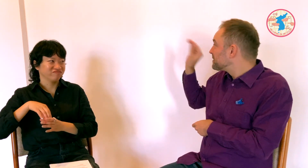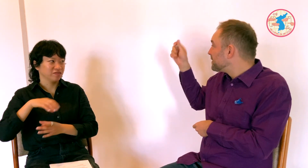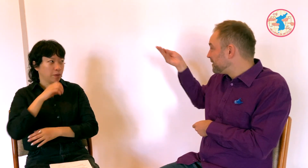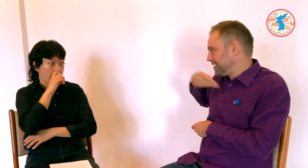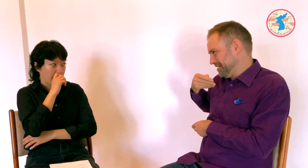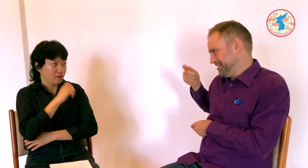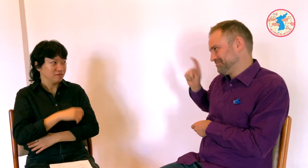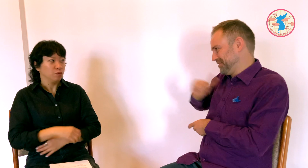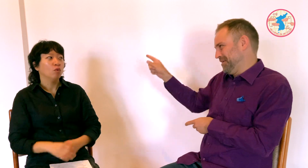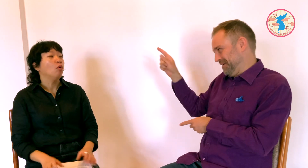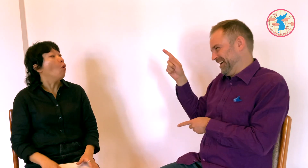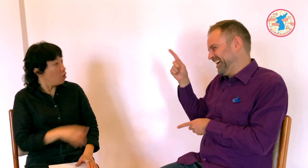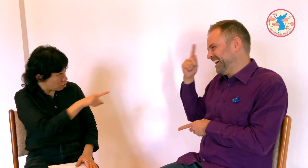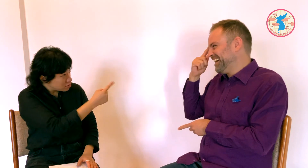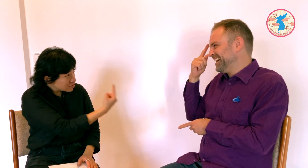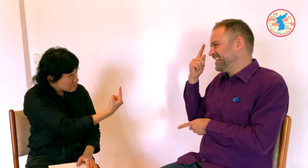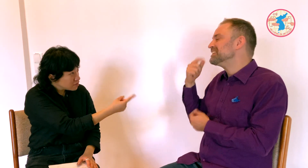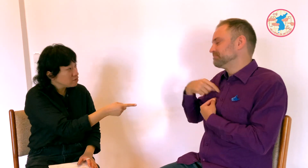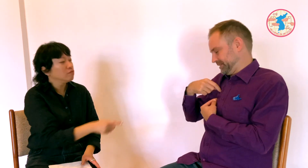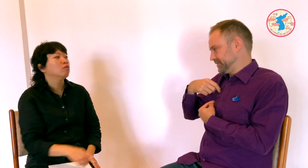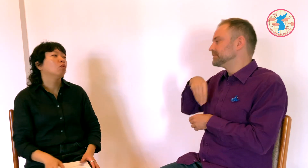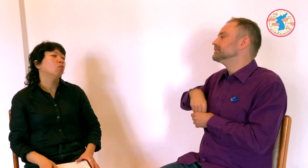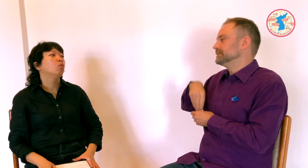Robert: I didn't even ask my parents for money at all. Hyemi: Saving up all by yourself?